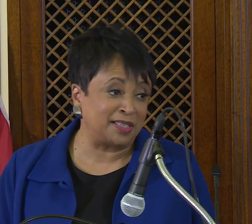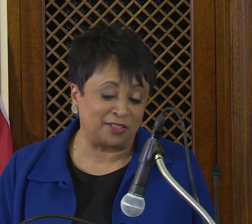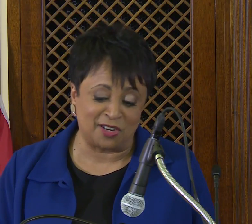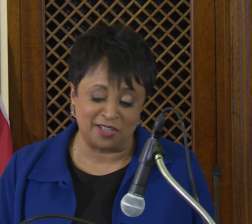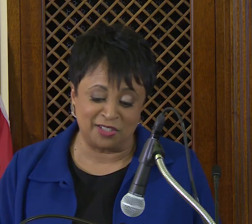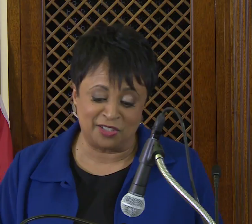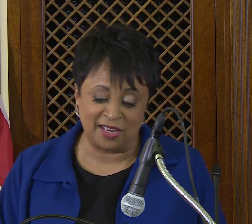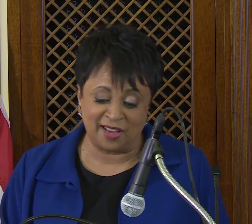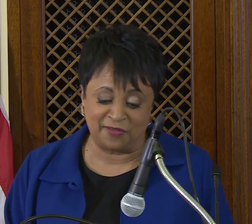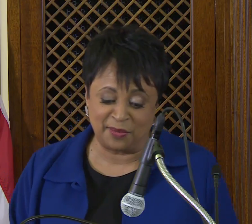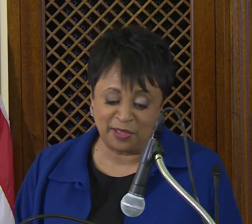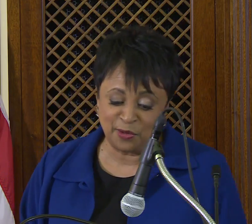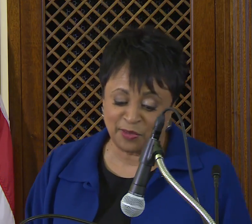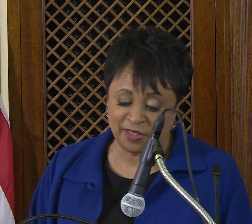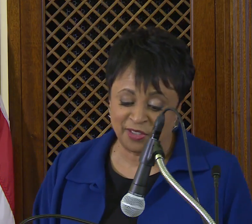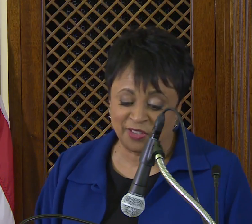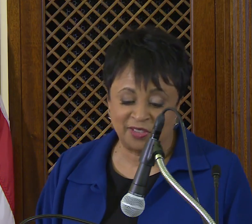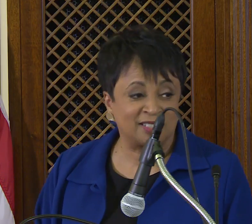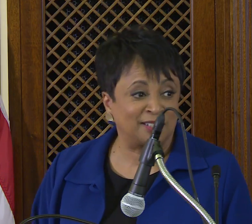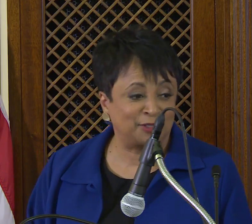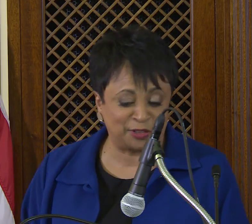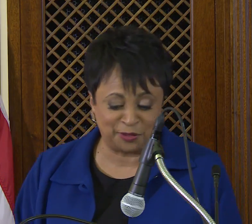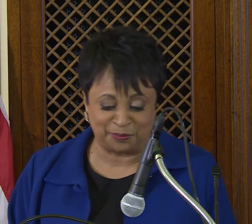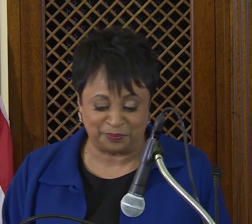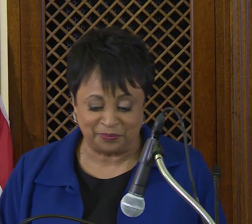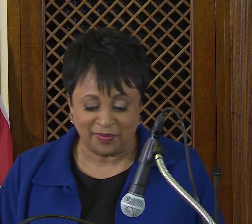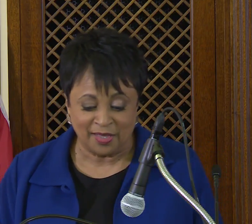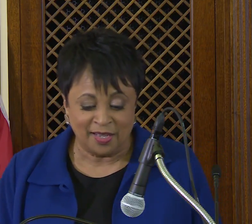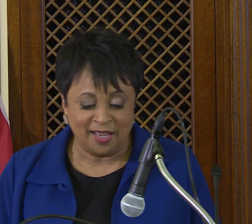and are honored to have them here with us this afternoon,